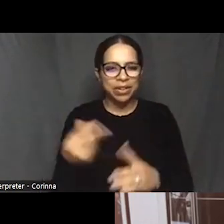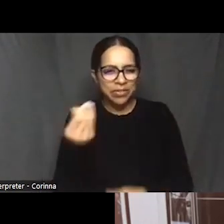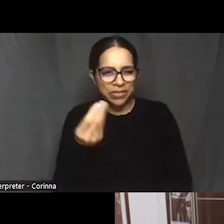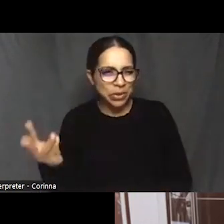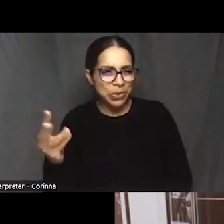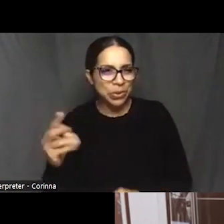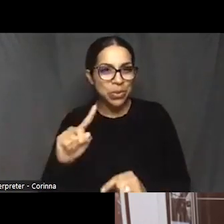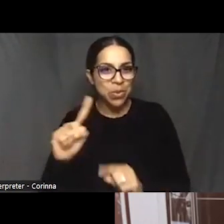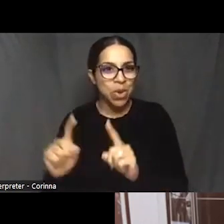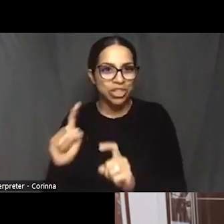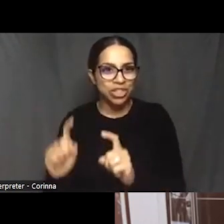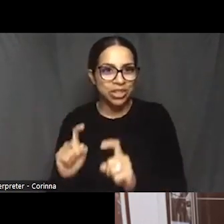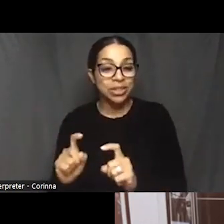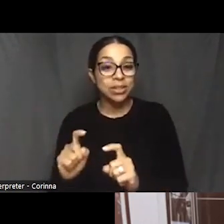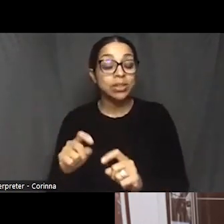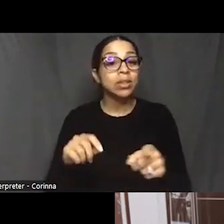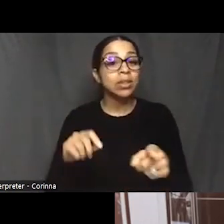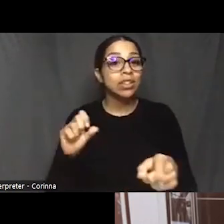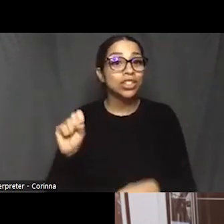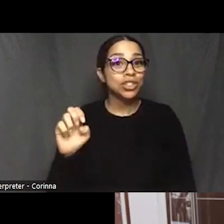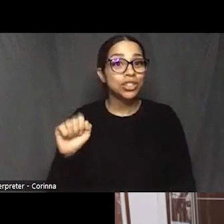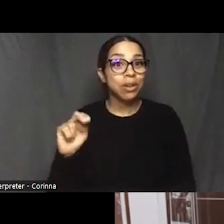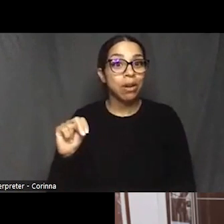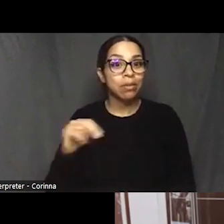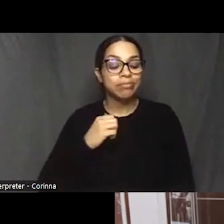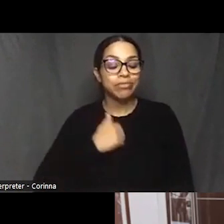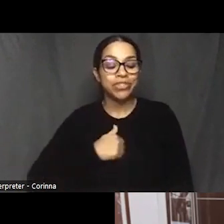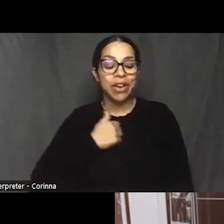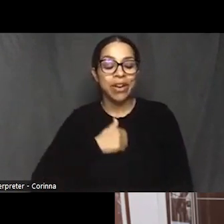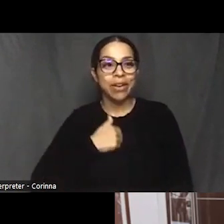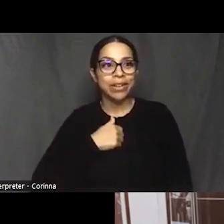Actually, Sean, not to put you on the spot so quickly, but